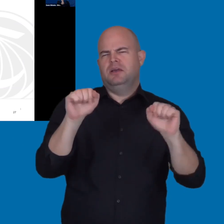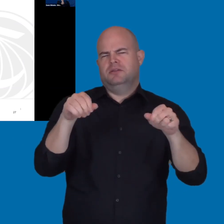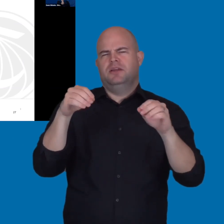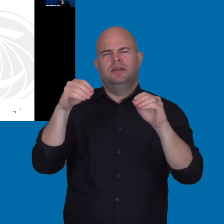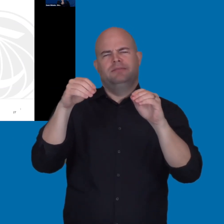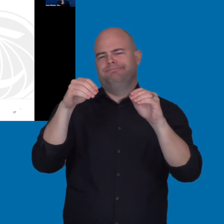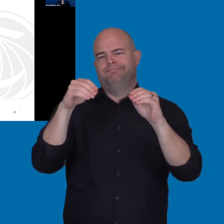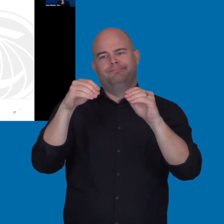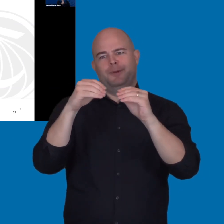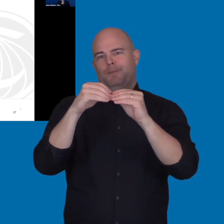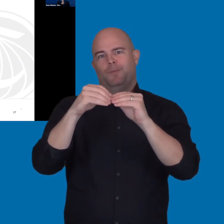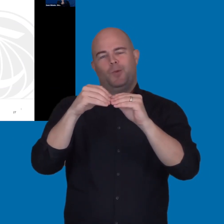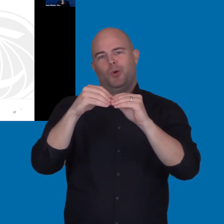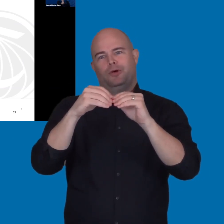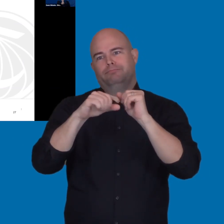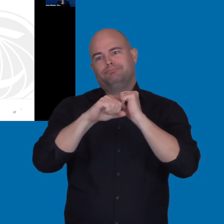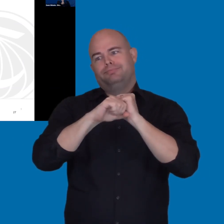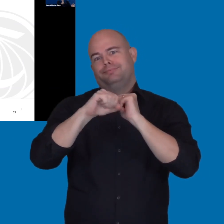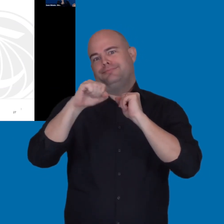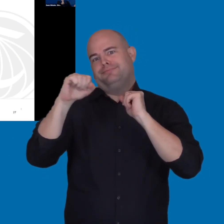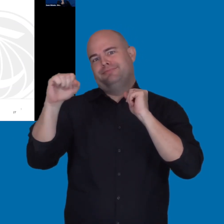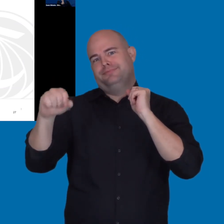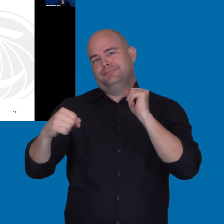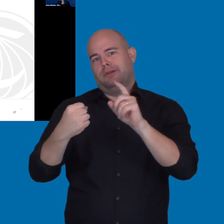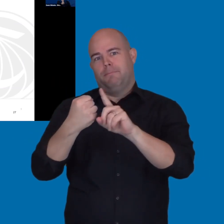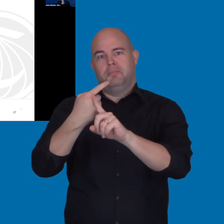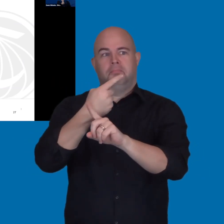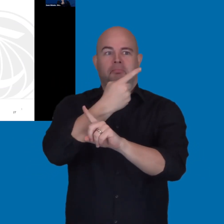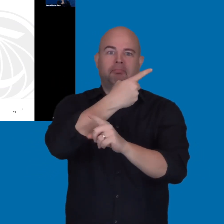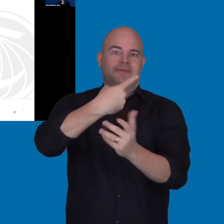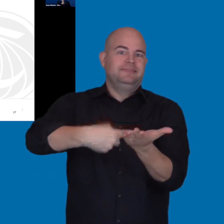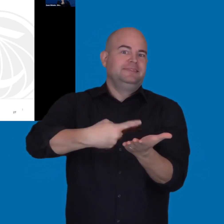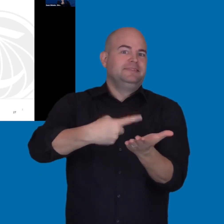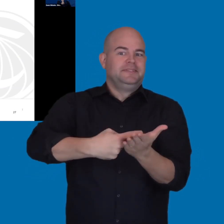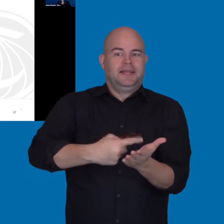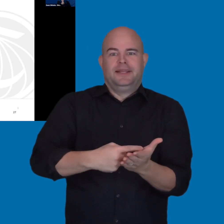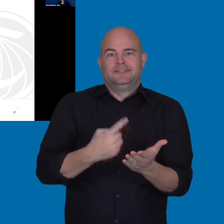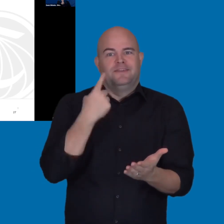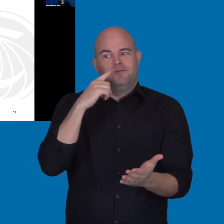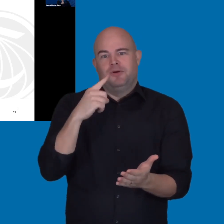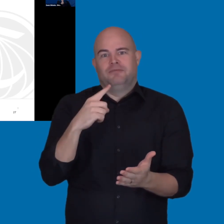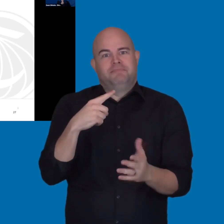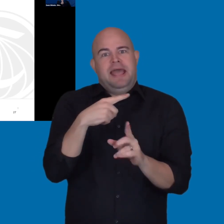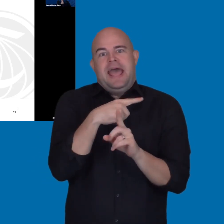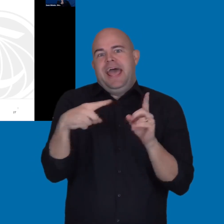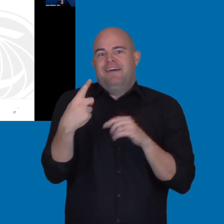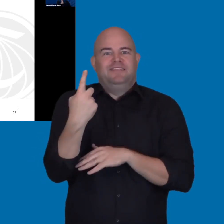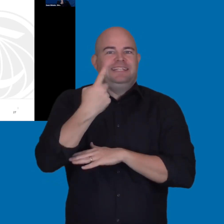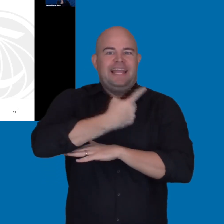So, that's -- and we can get into a whole probably half day